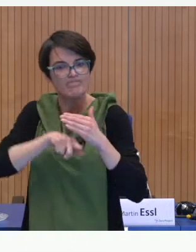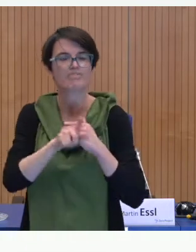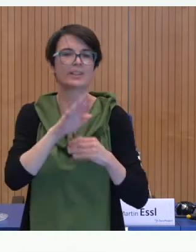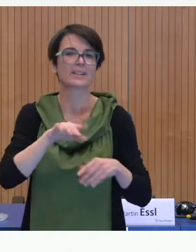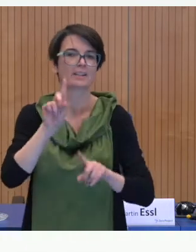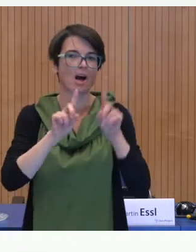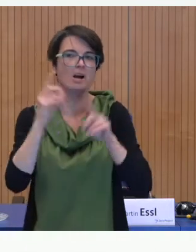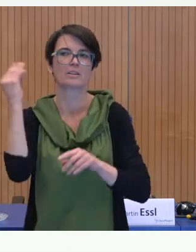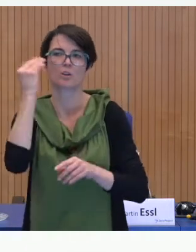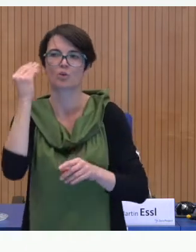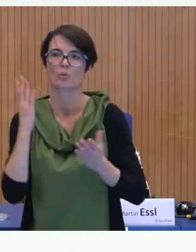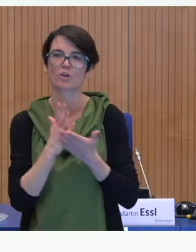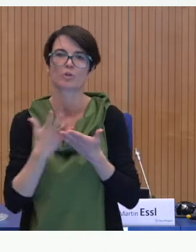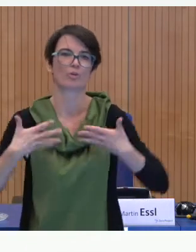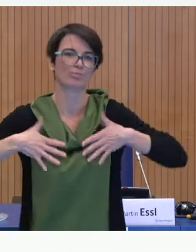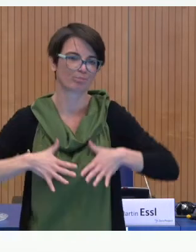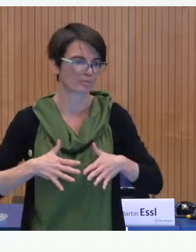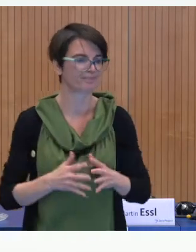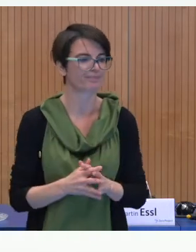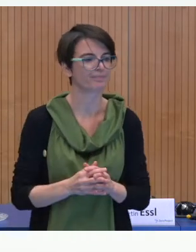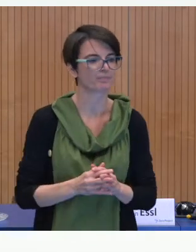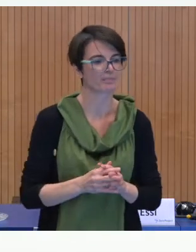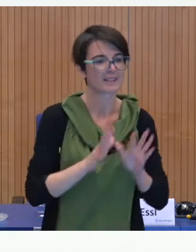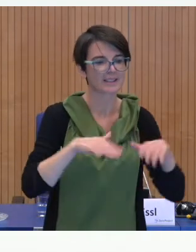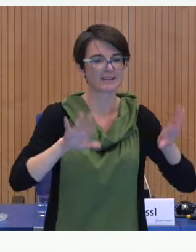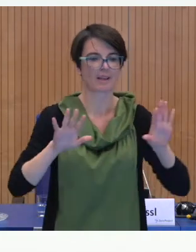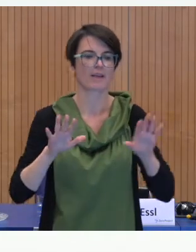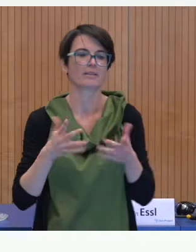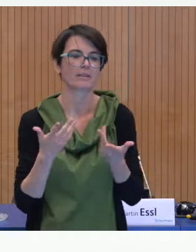linguistically age adequately. This is of high importance for their entry in